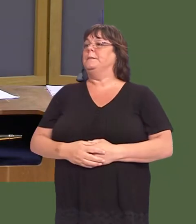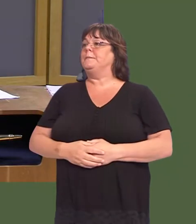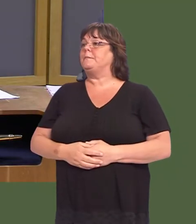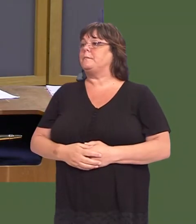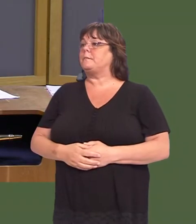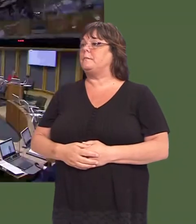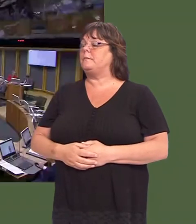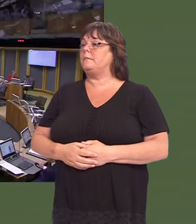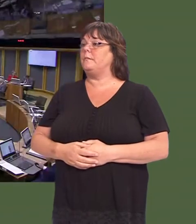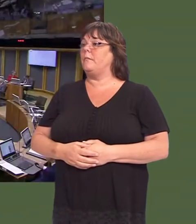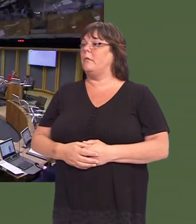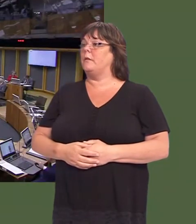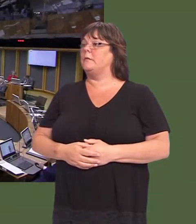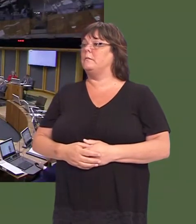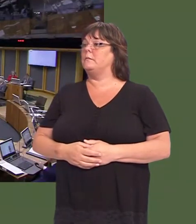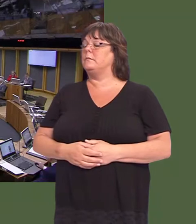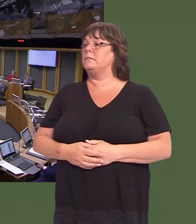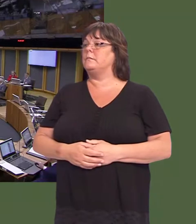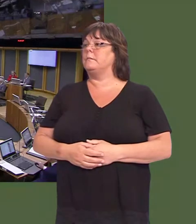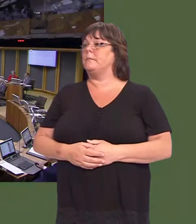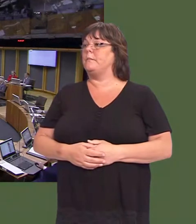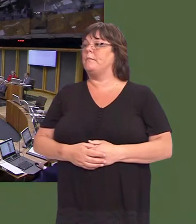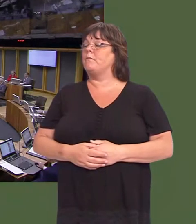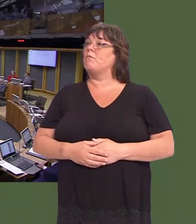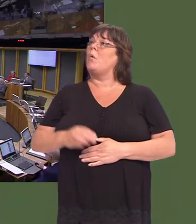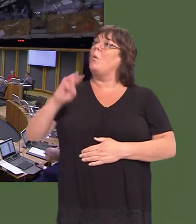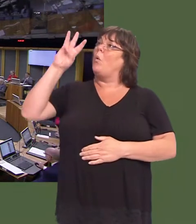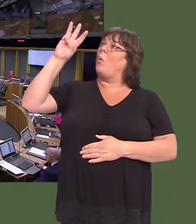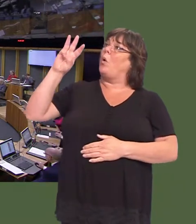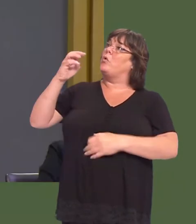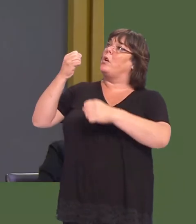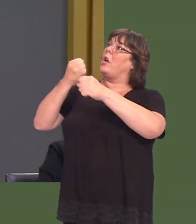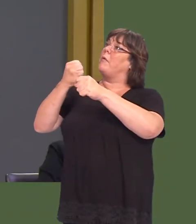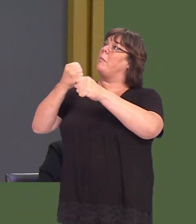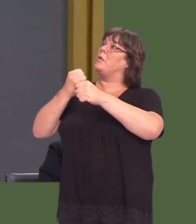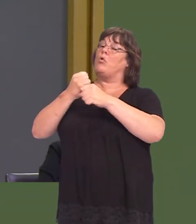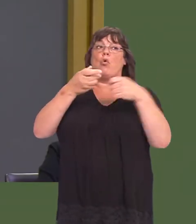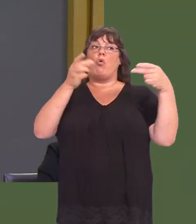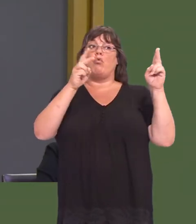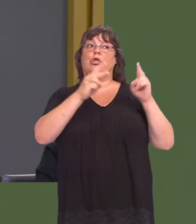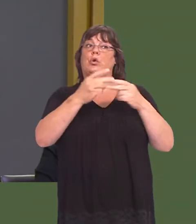What steps are being taken by the Welsh Government to tackle greenhouse gas emissions?